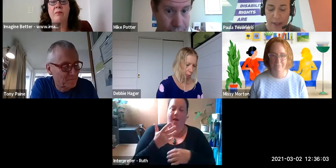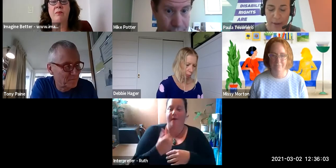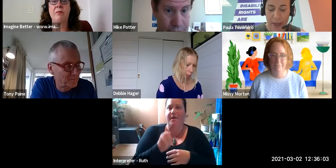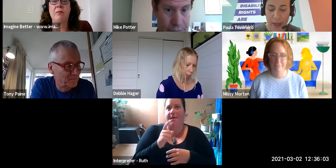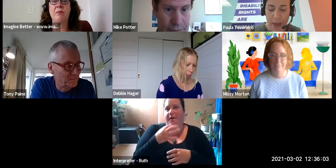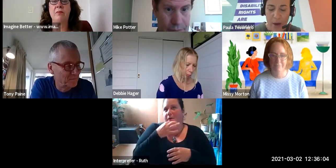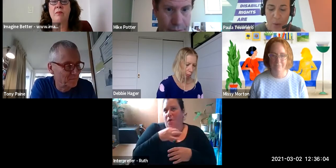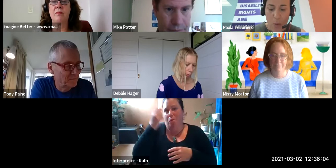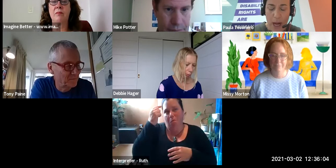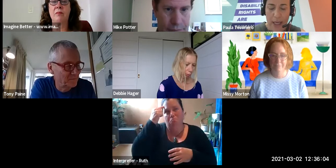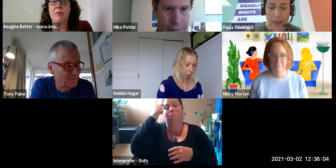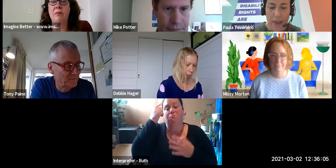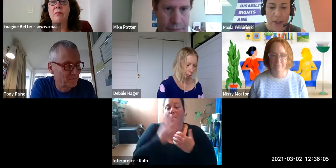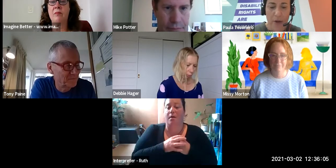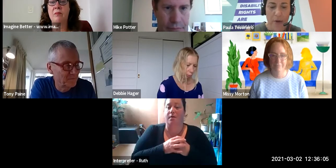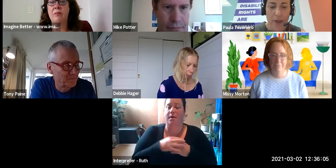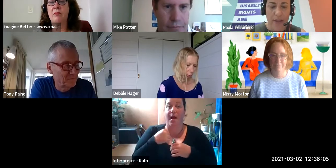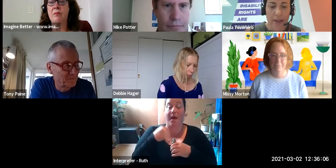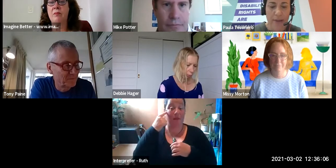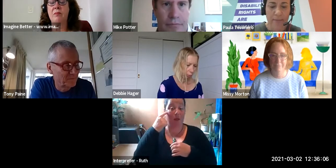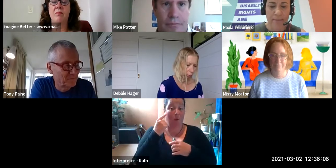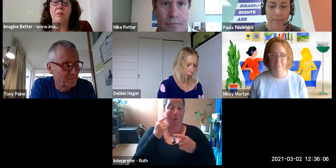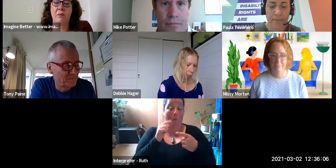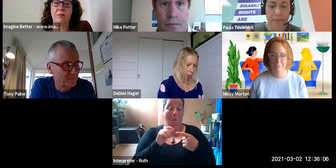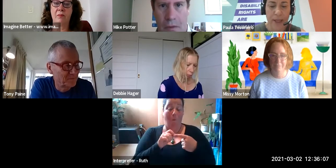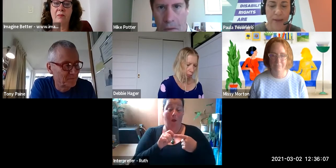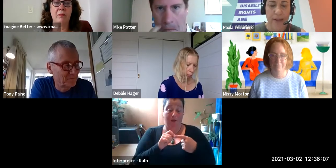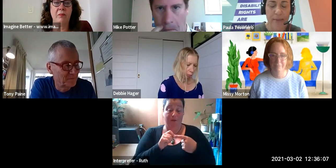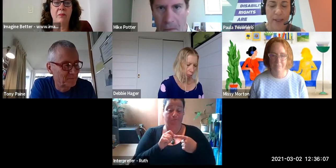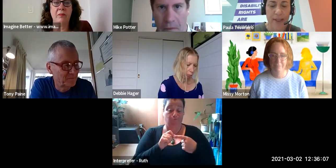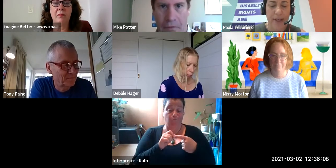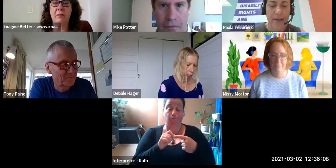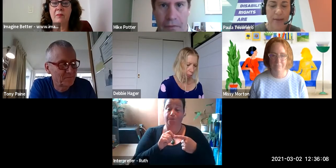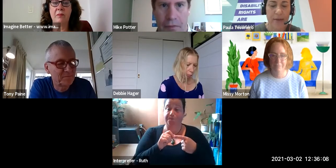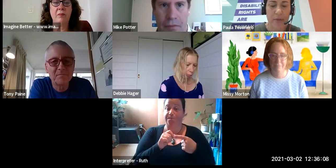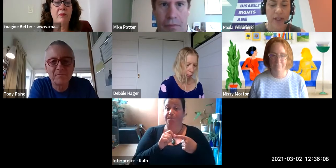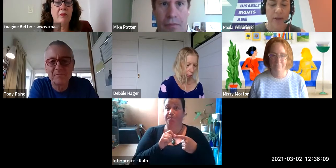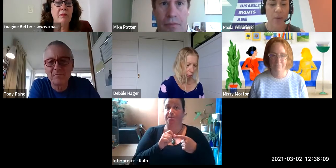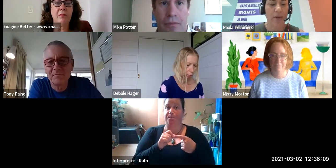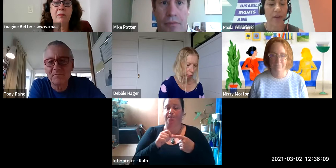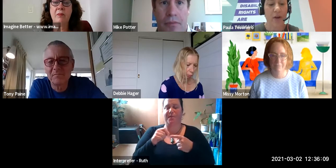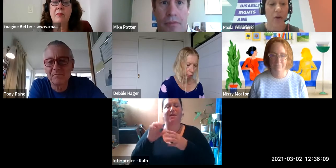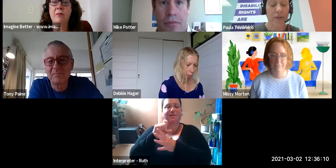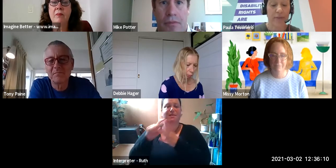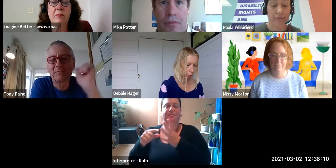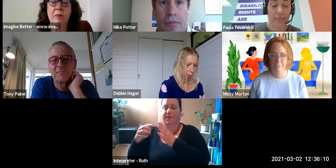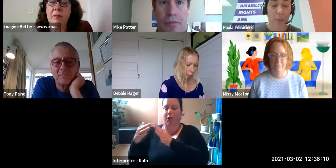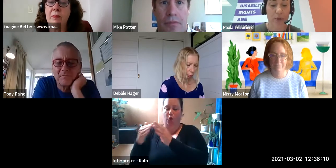I think one in the disability community. I think one of the things that often people